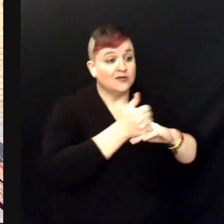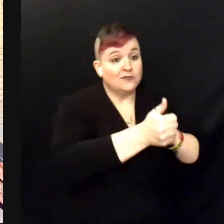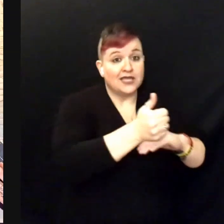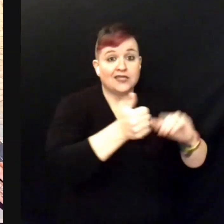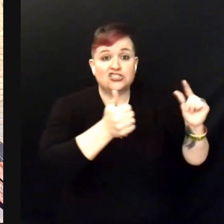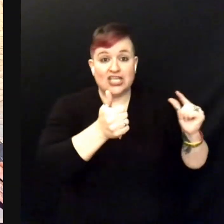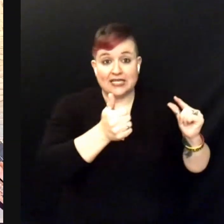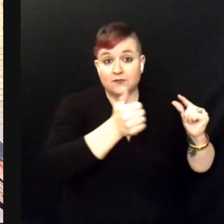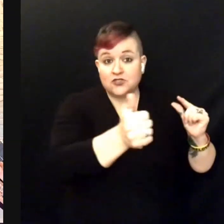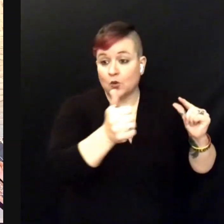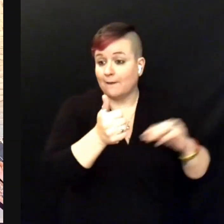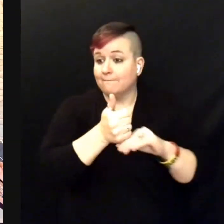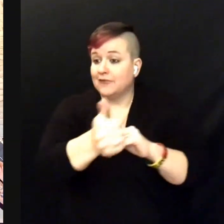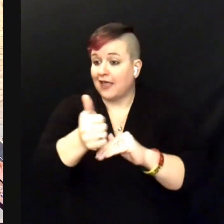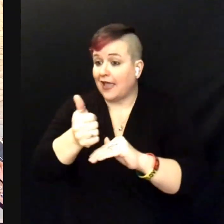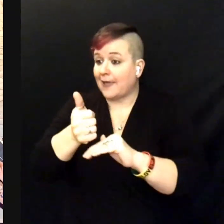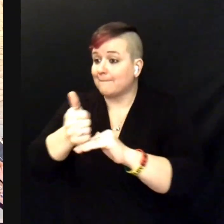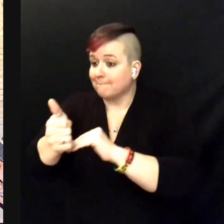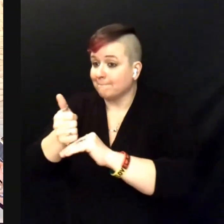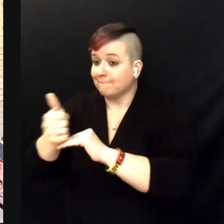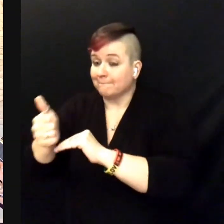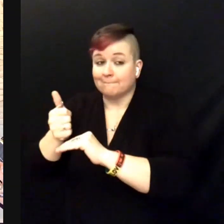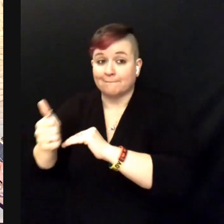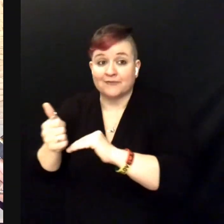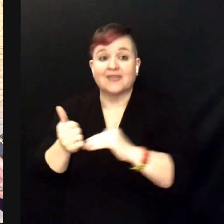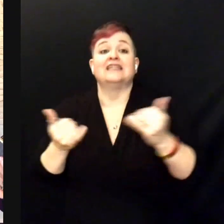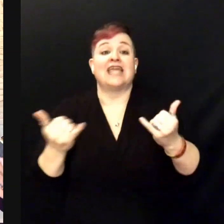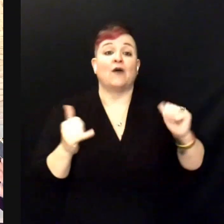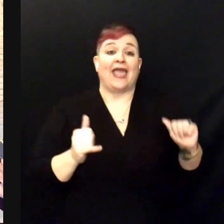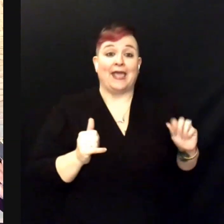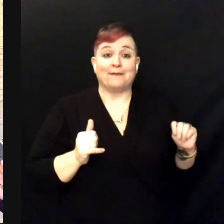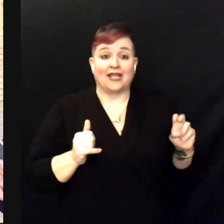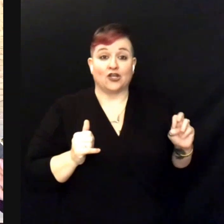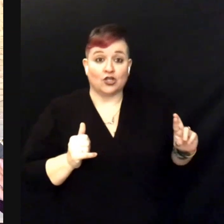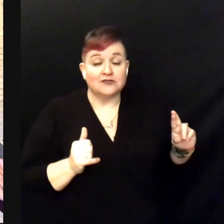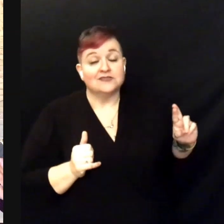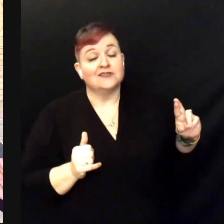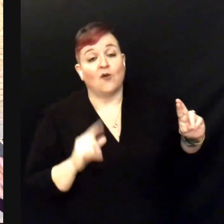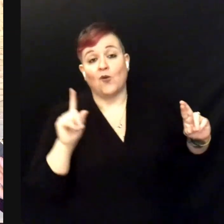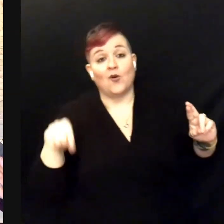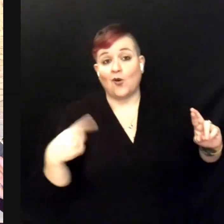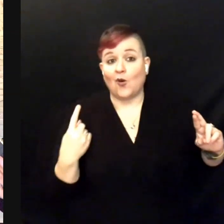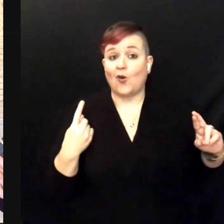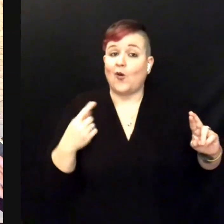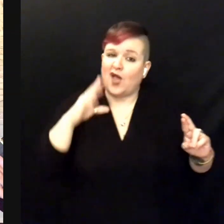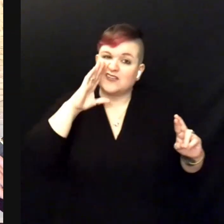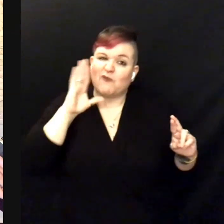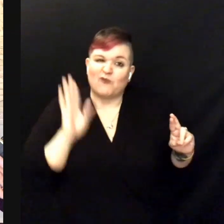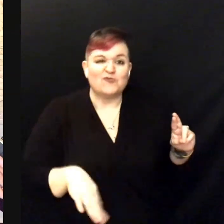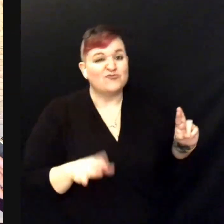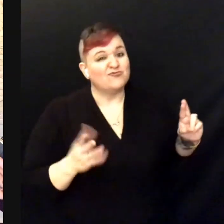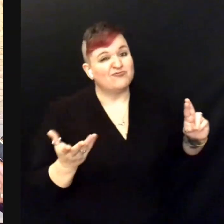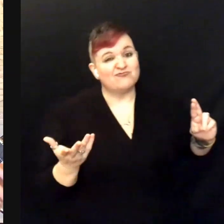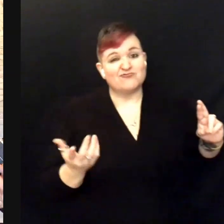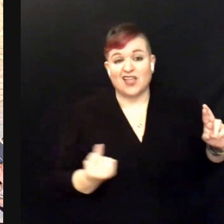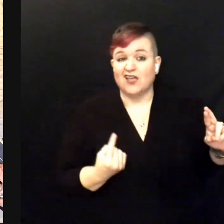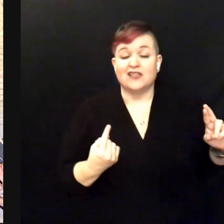... for me to blame Back to A-minor 'Cause I know ... G to A-minor.